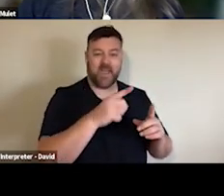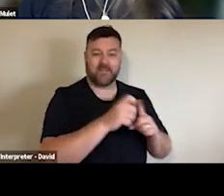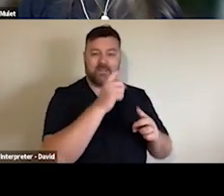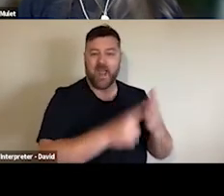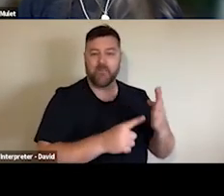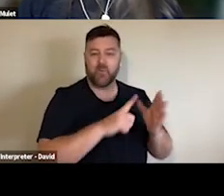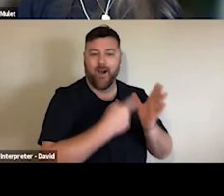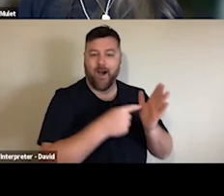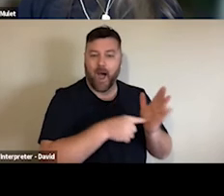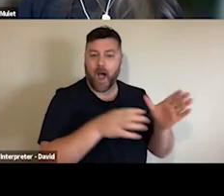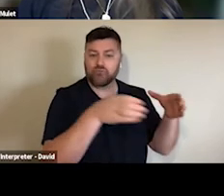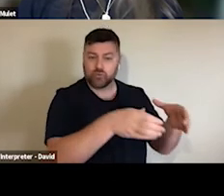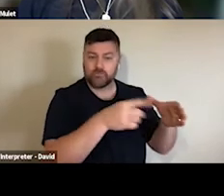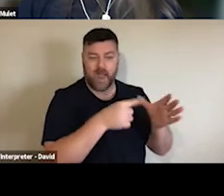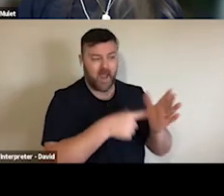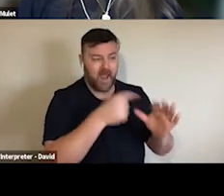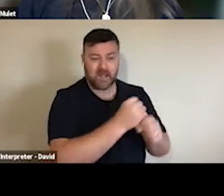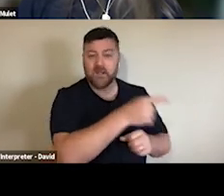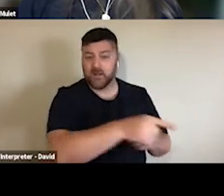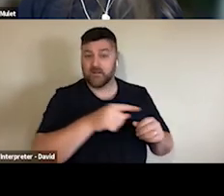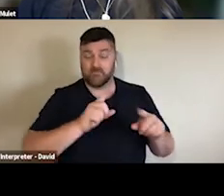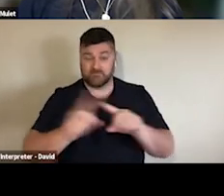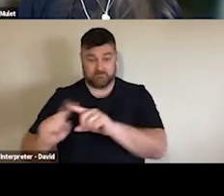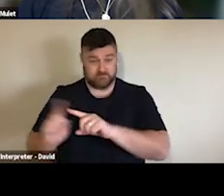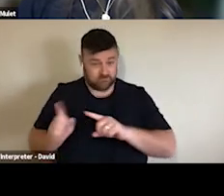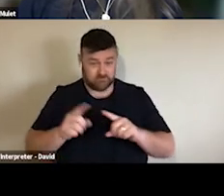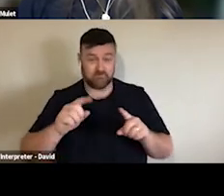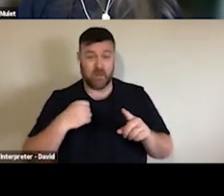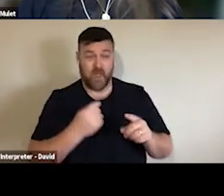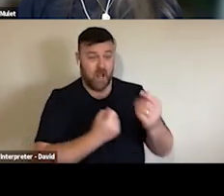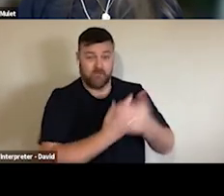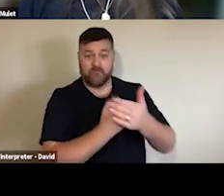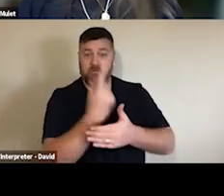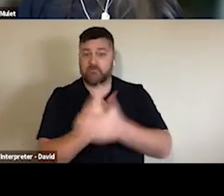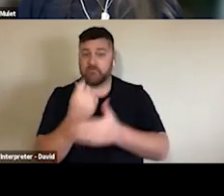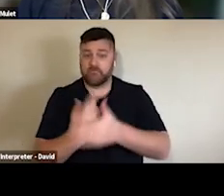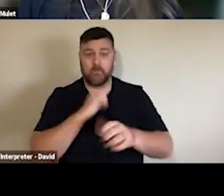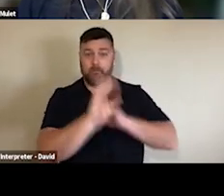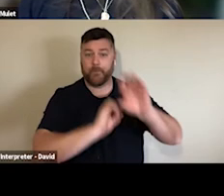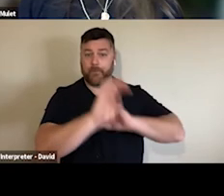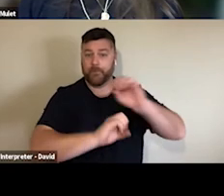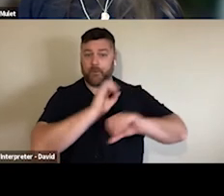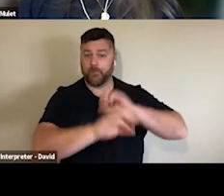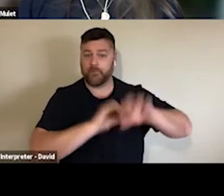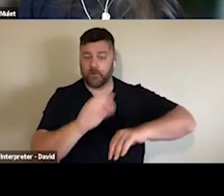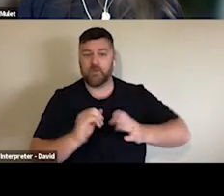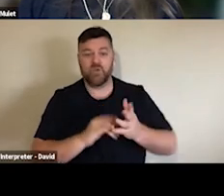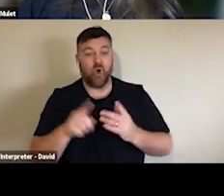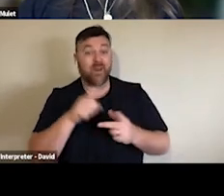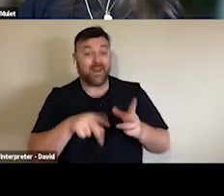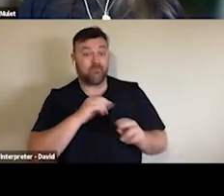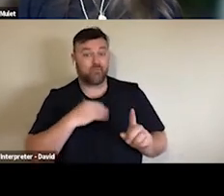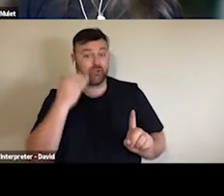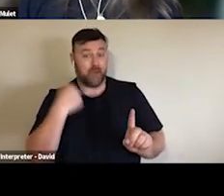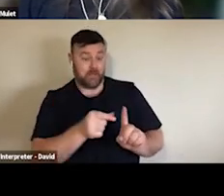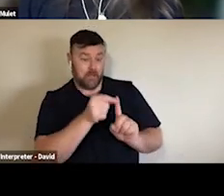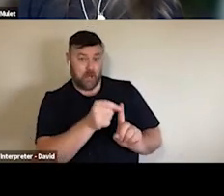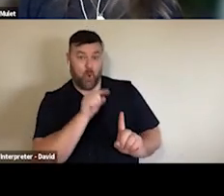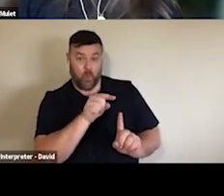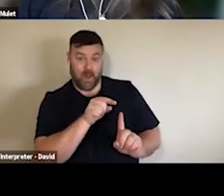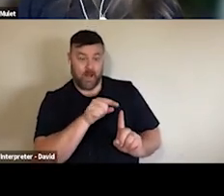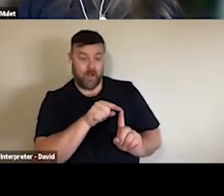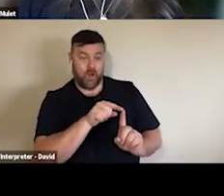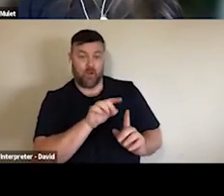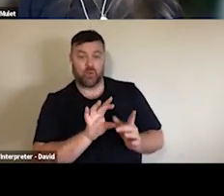So if we can collaborate, I think it's going to be win/win in terms of resourcing and audience